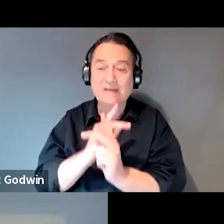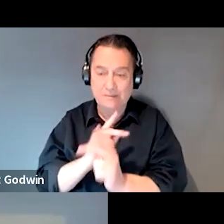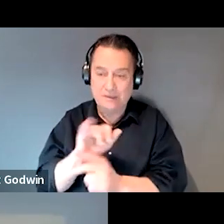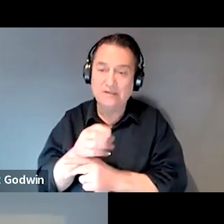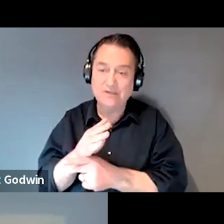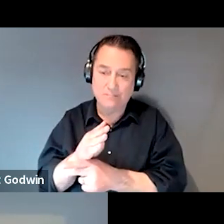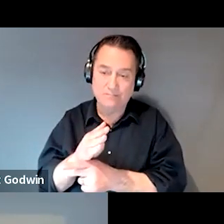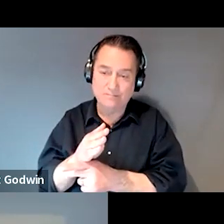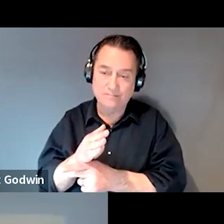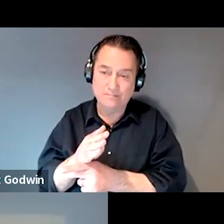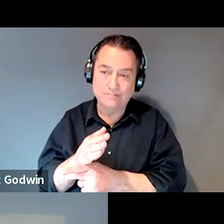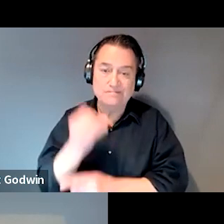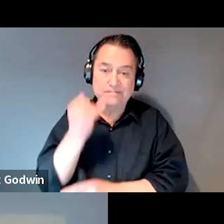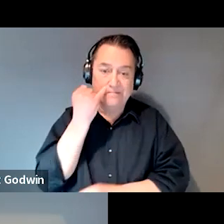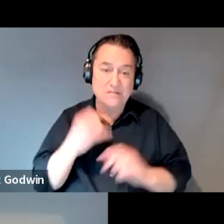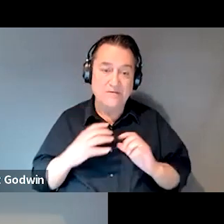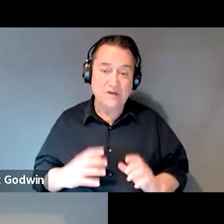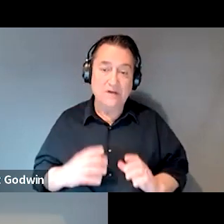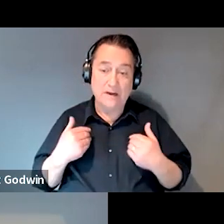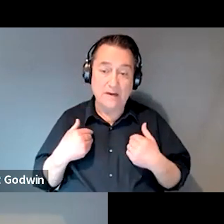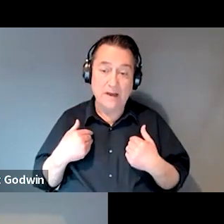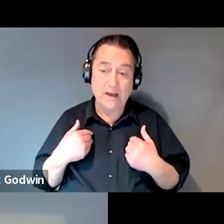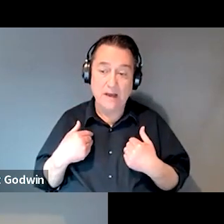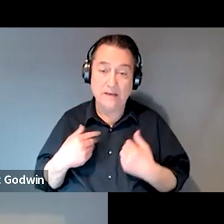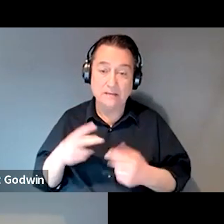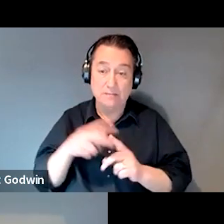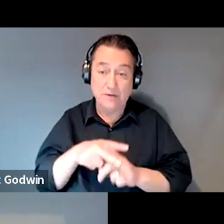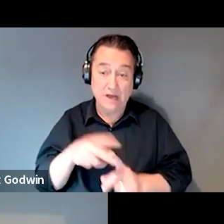If a client has applied before in the past